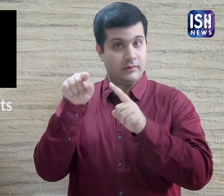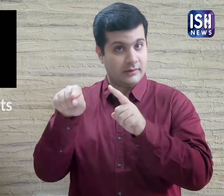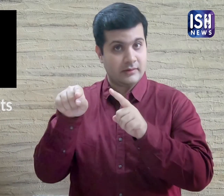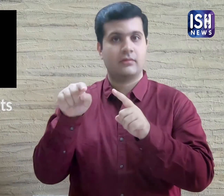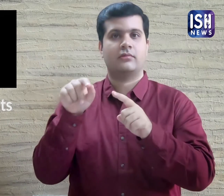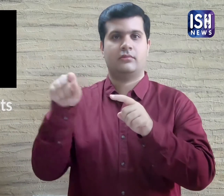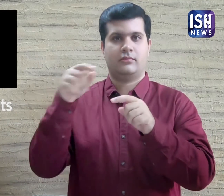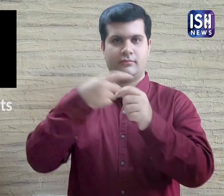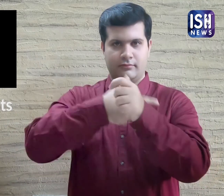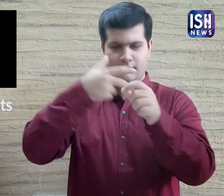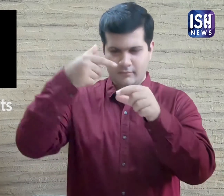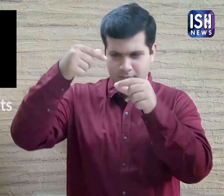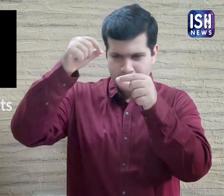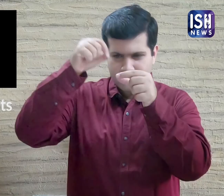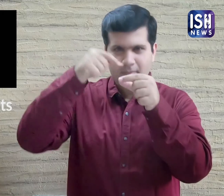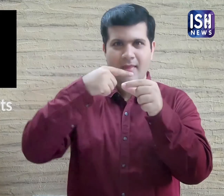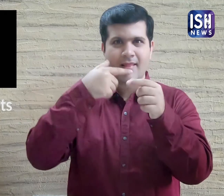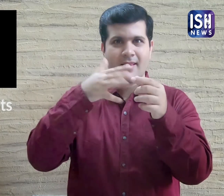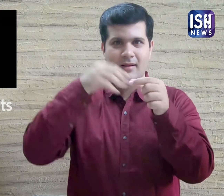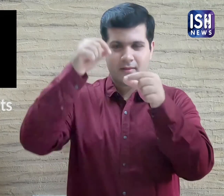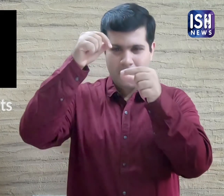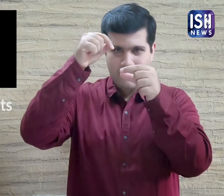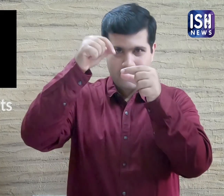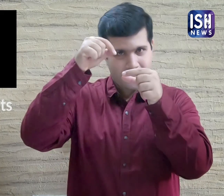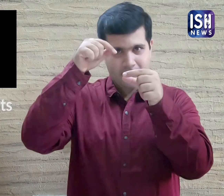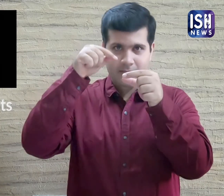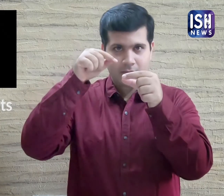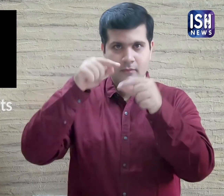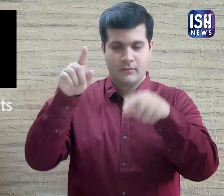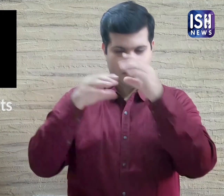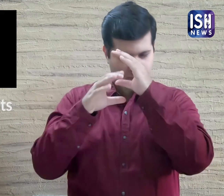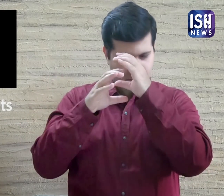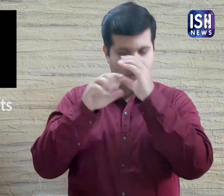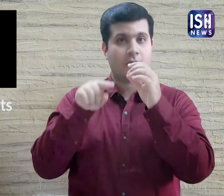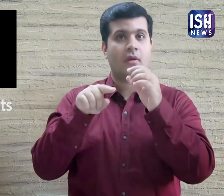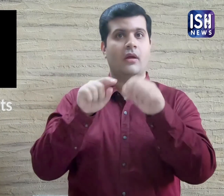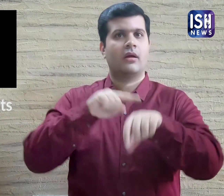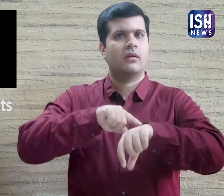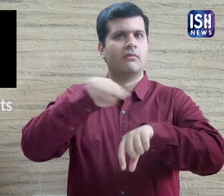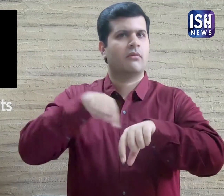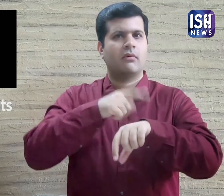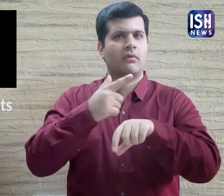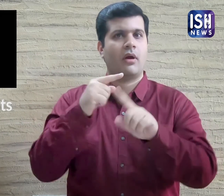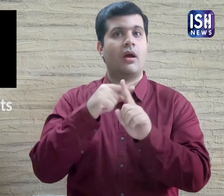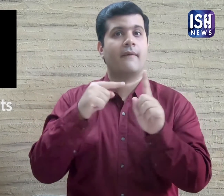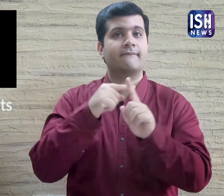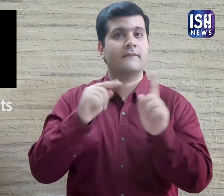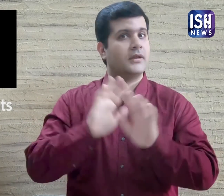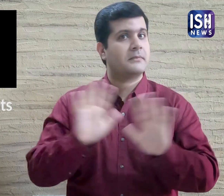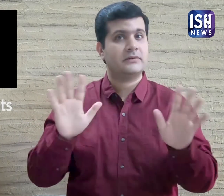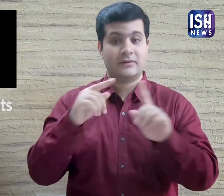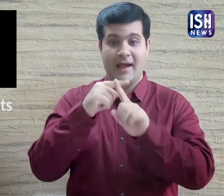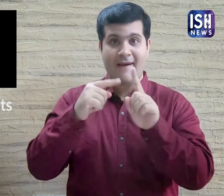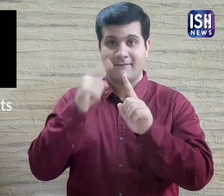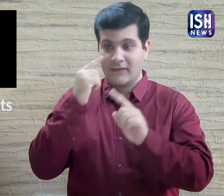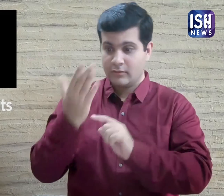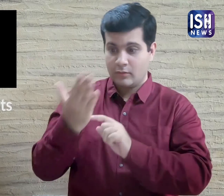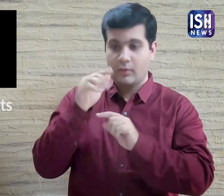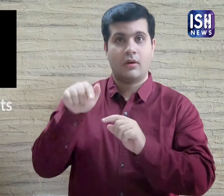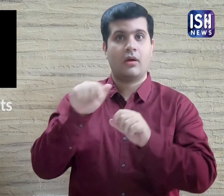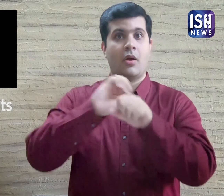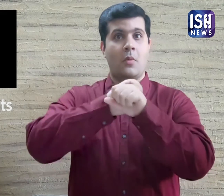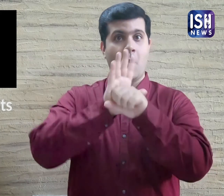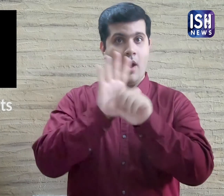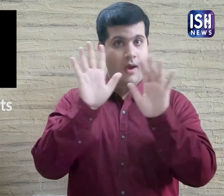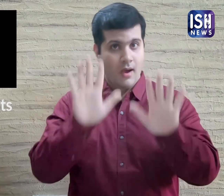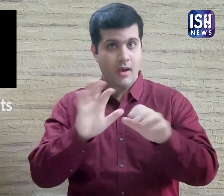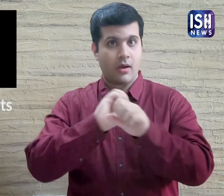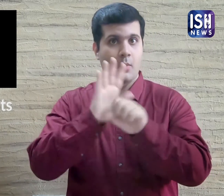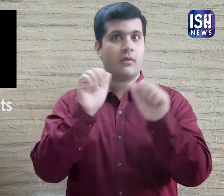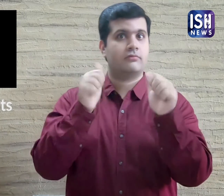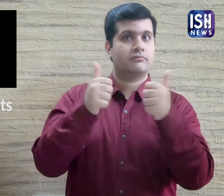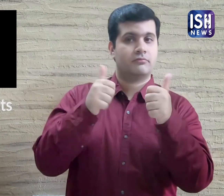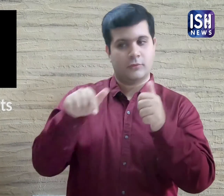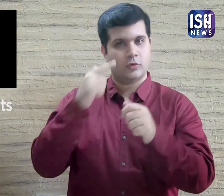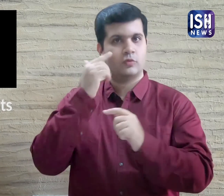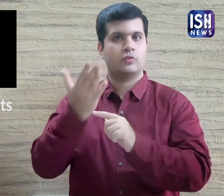These test the blood samples in 30 mins to determine if its COVID positive or negative.